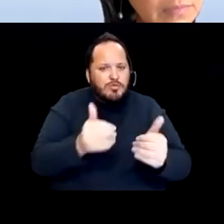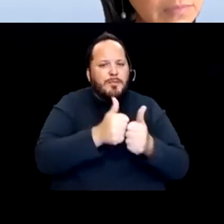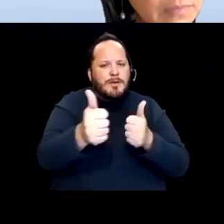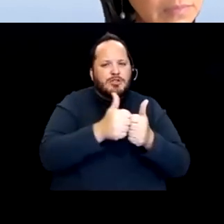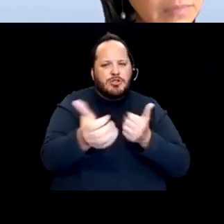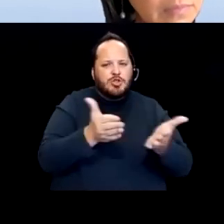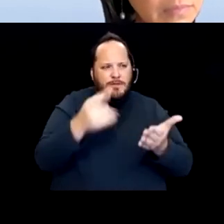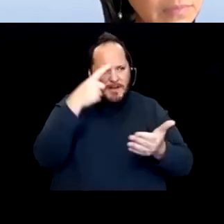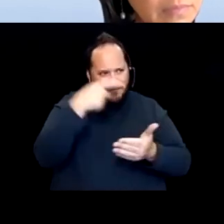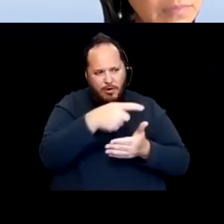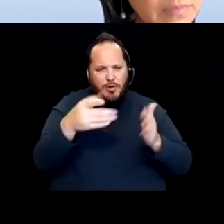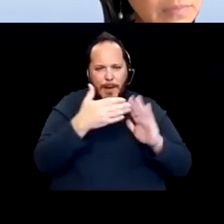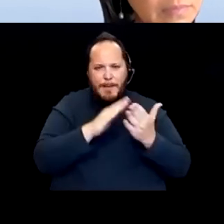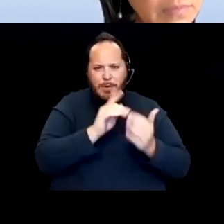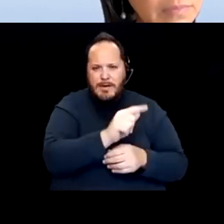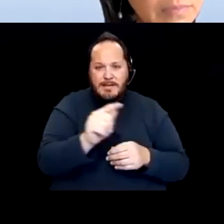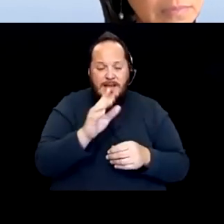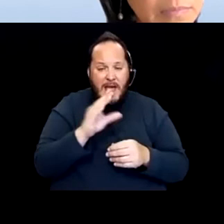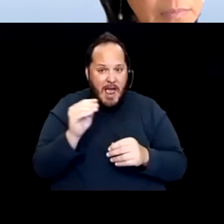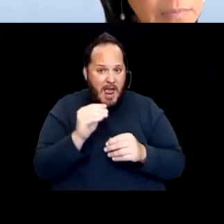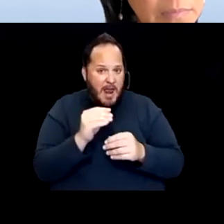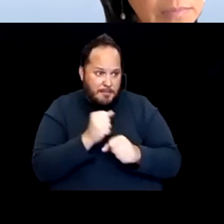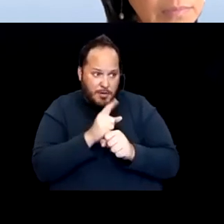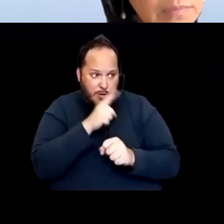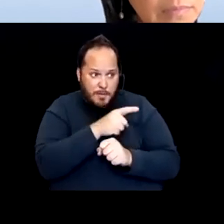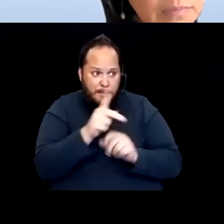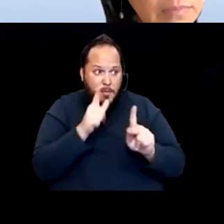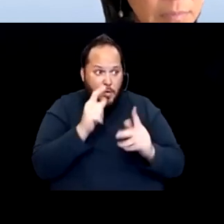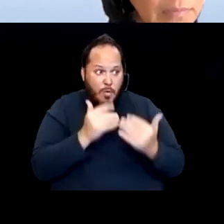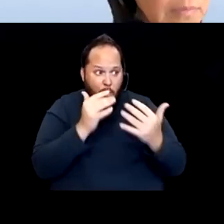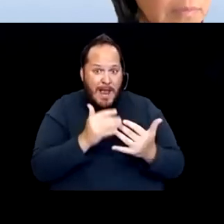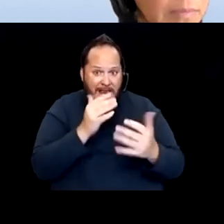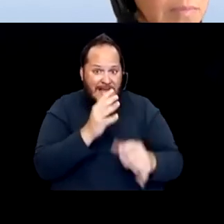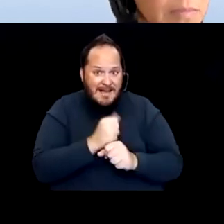that folks that have been waiting to get a vaccine get that vaccine now.